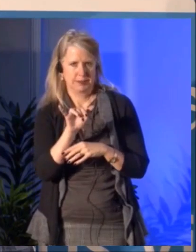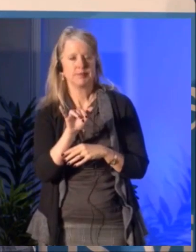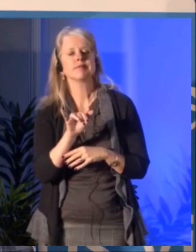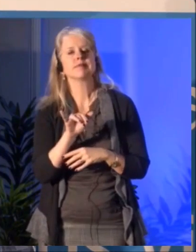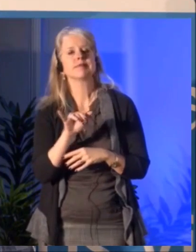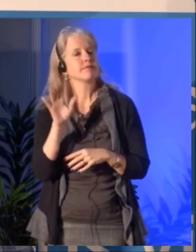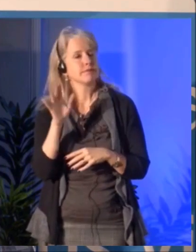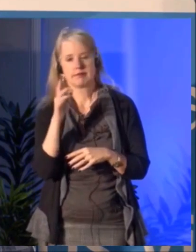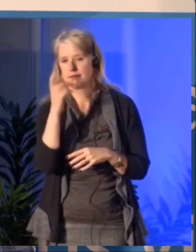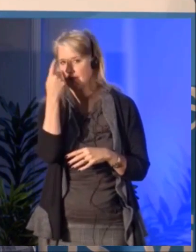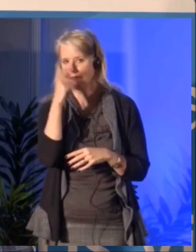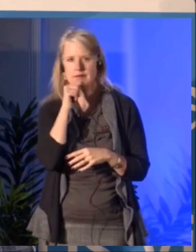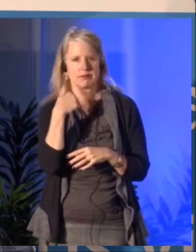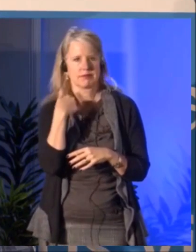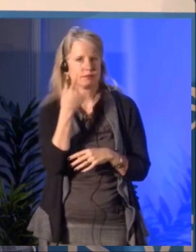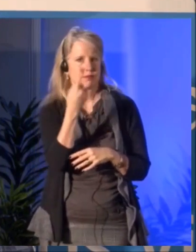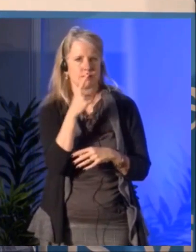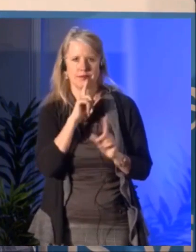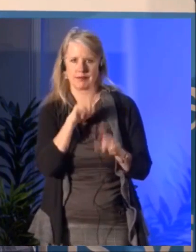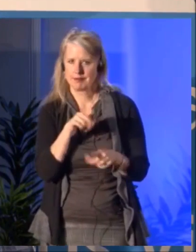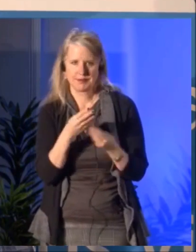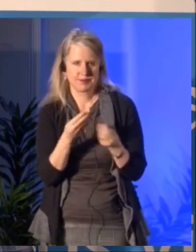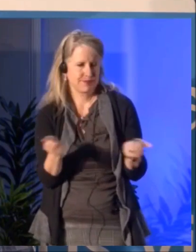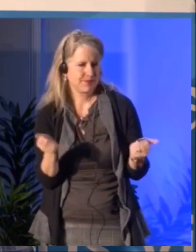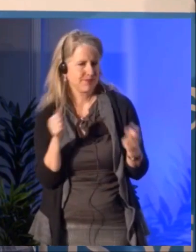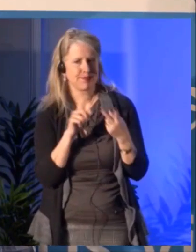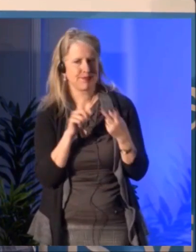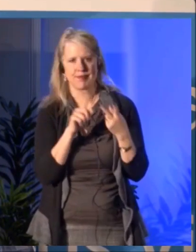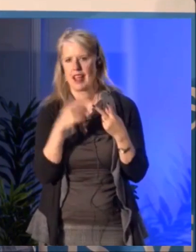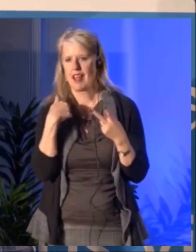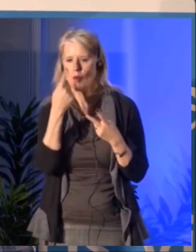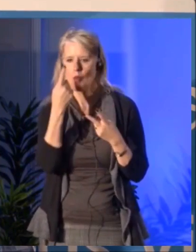in conversations with all the level of funders making sure